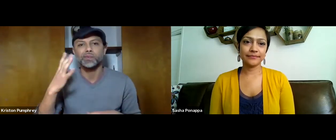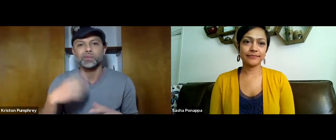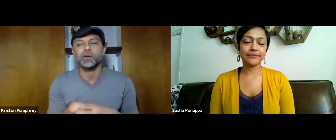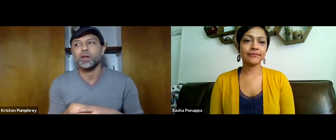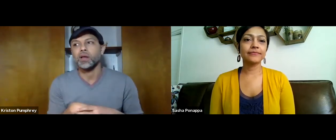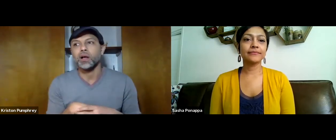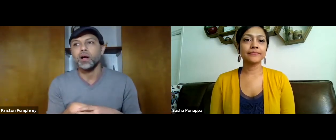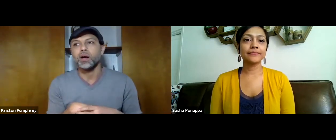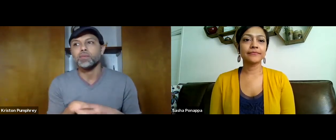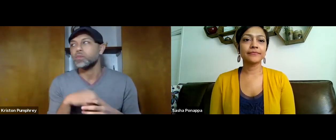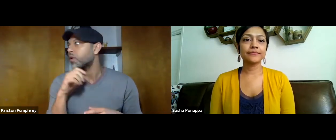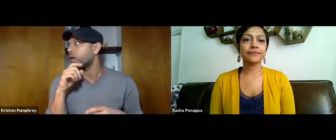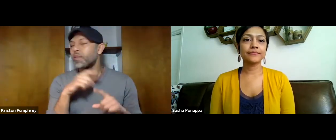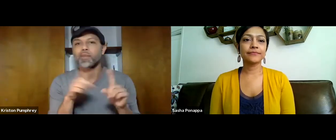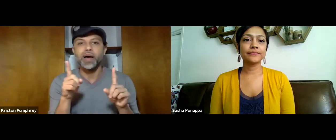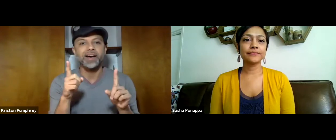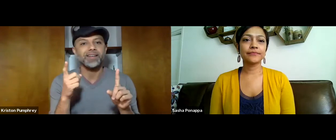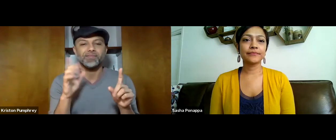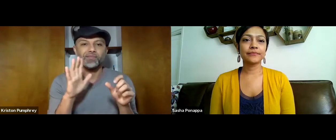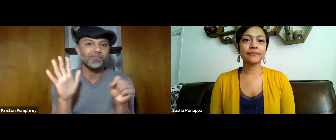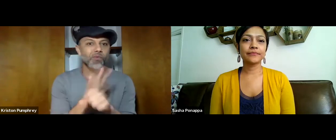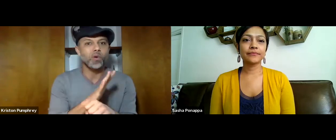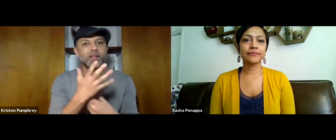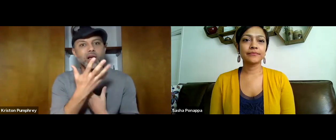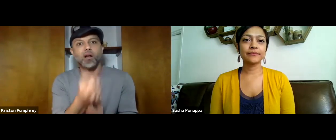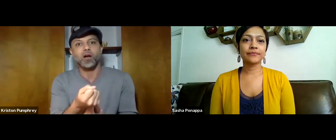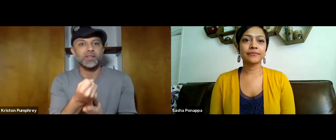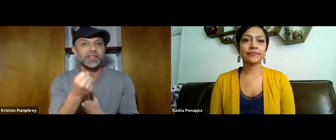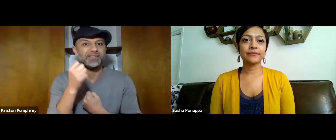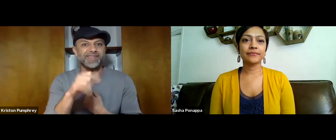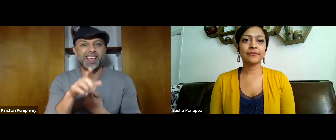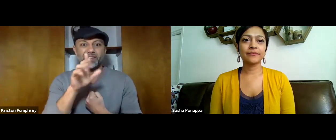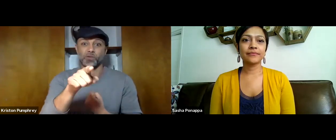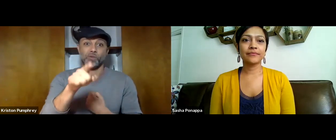and pandemic of COVID-19 has been quite hard.